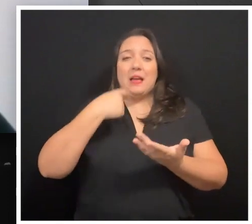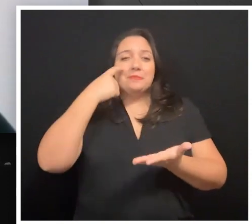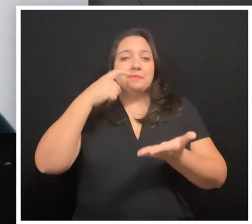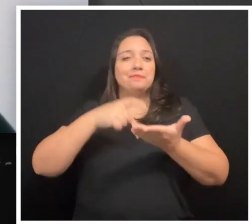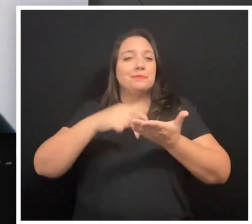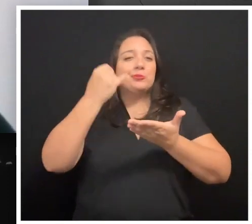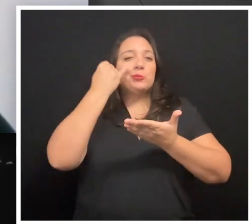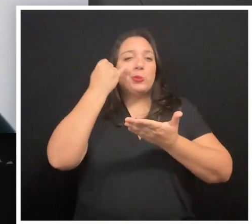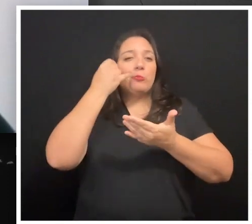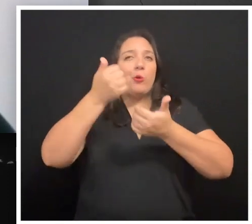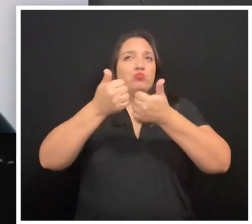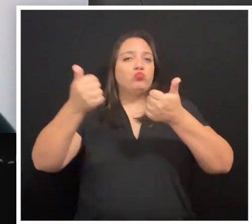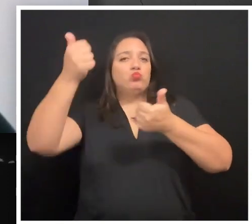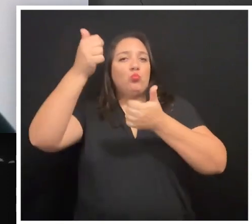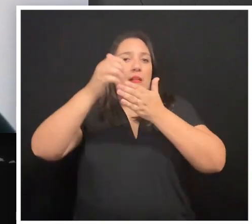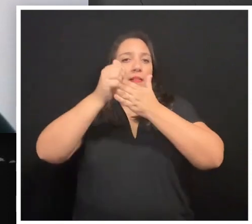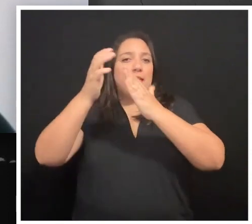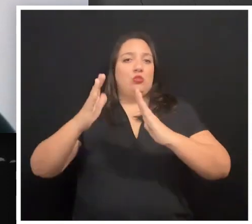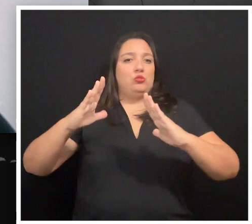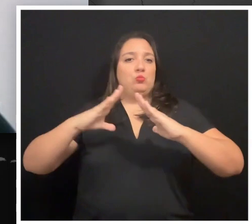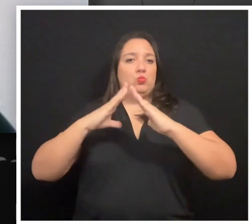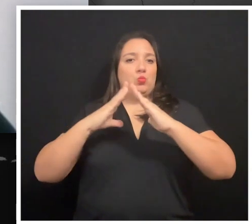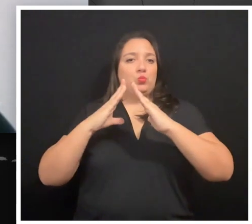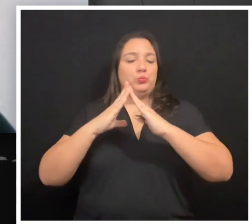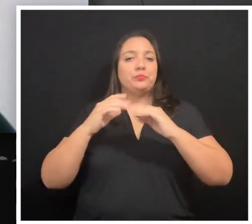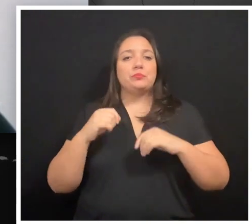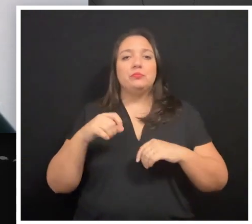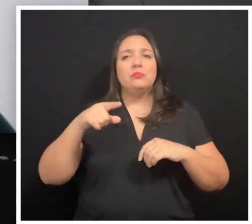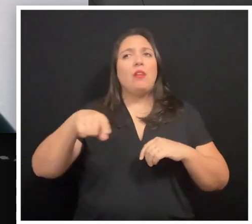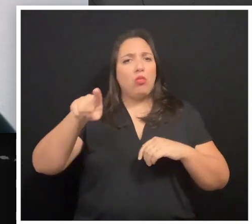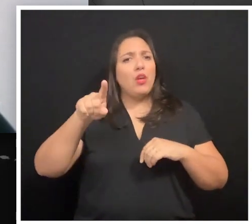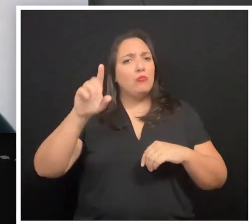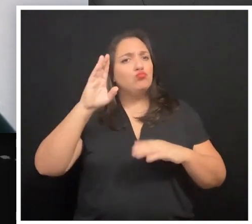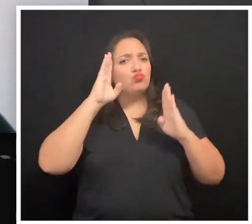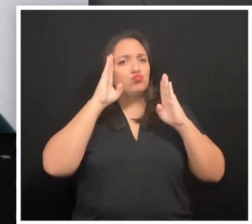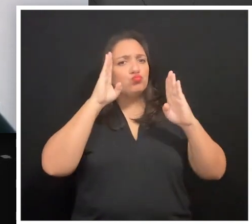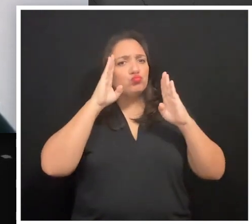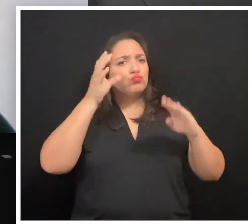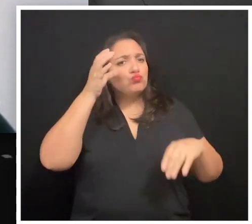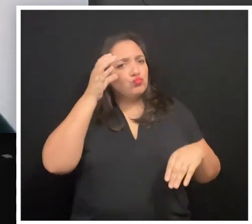communicating with leaders in the community, they are paying attention,